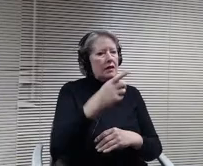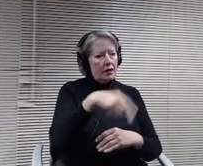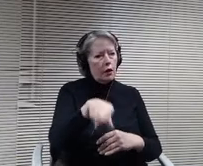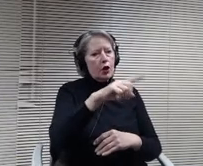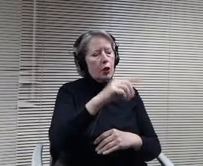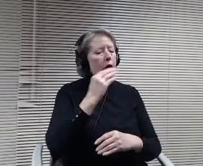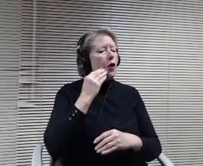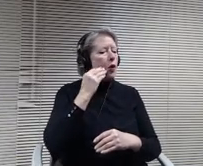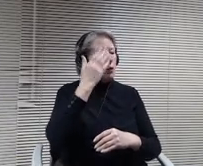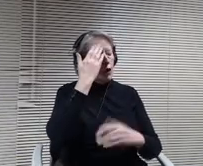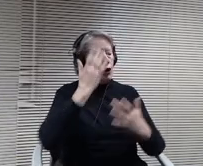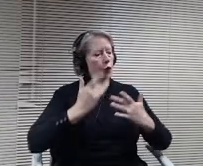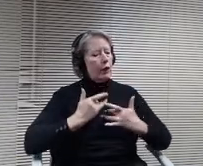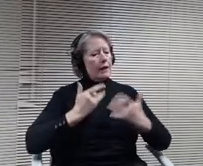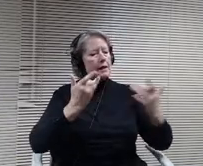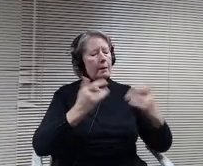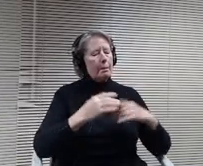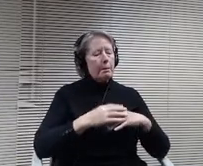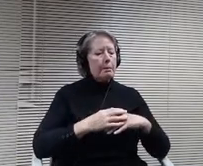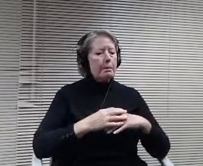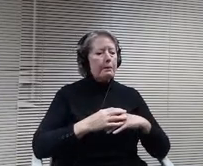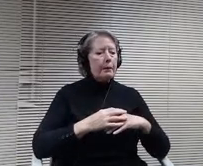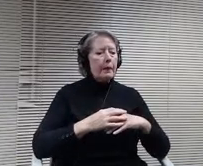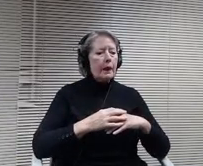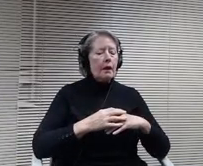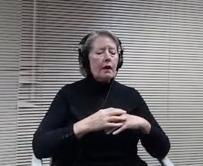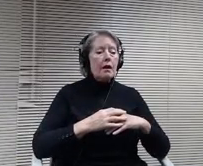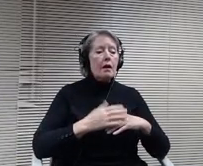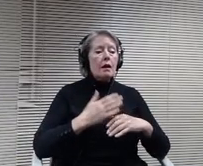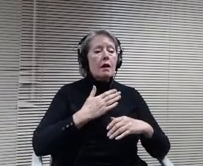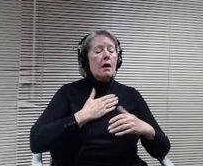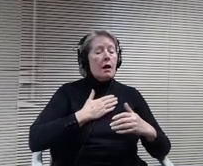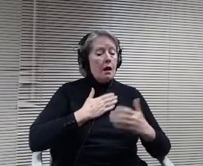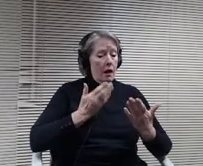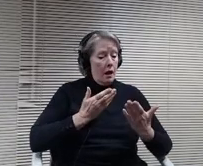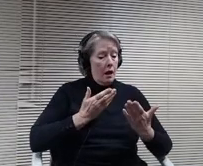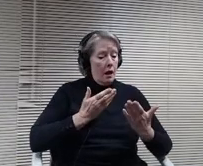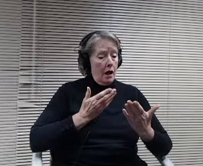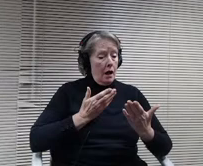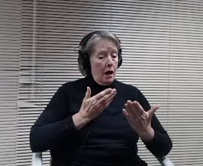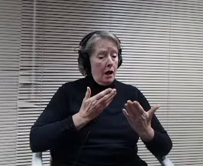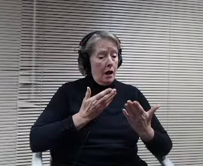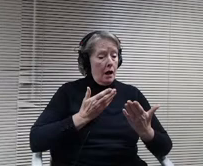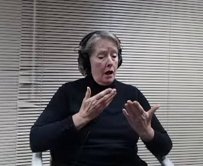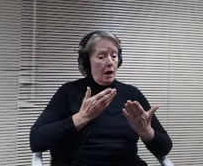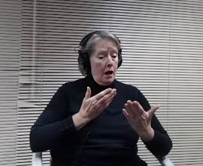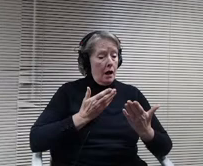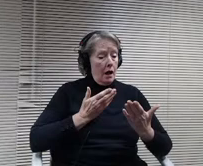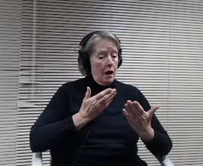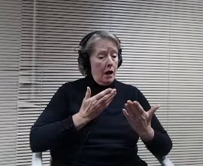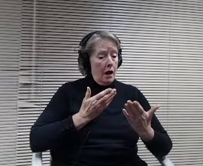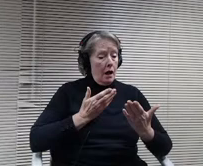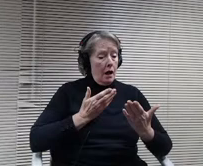I proposed that we start and an frame of reference as we use the